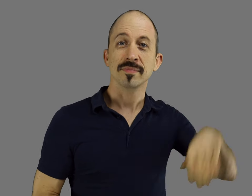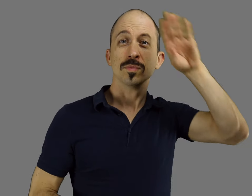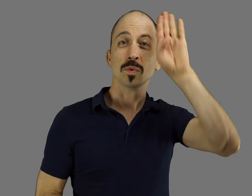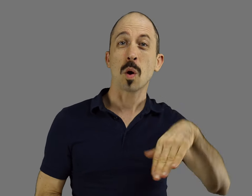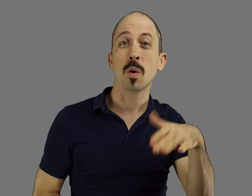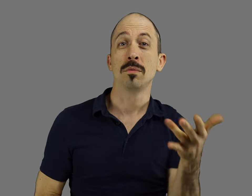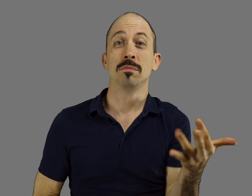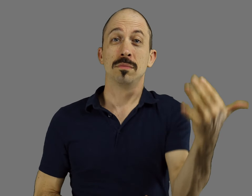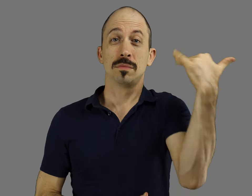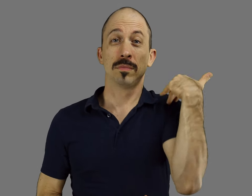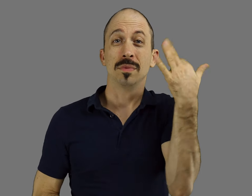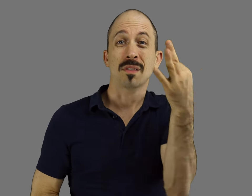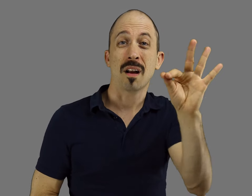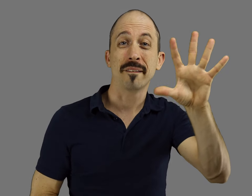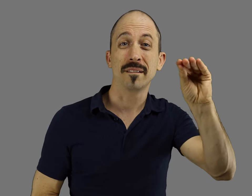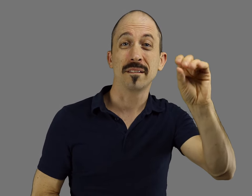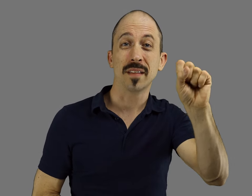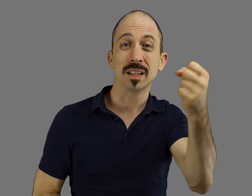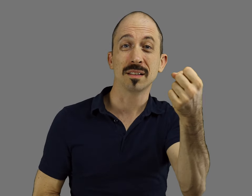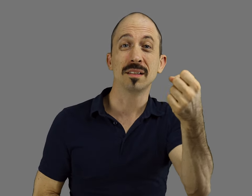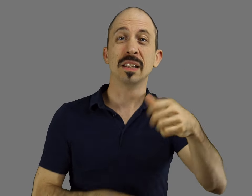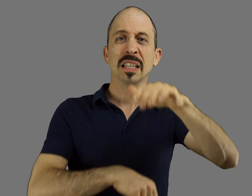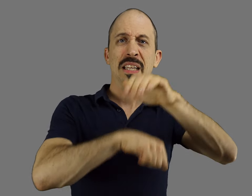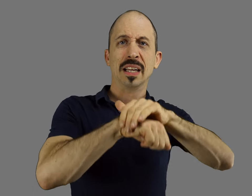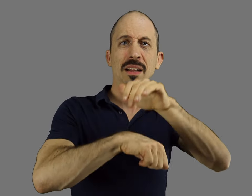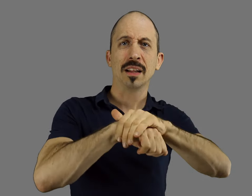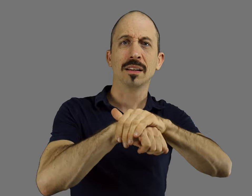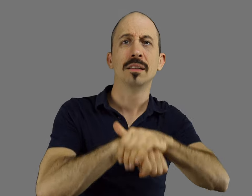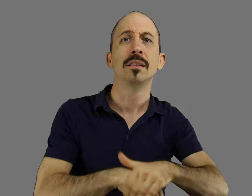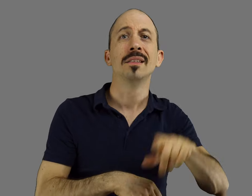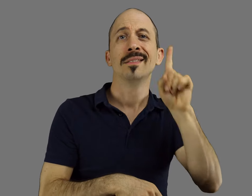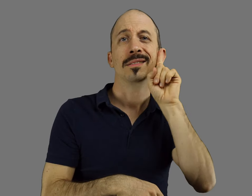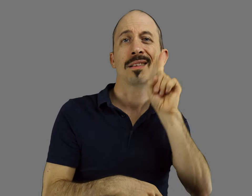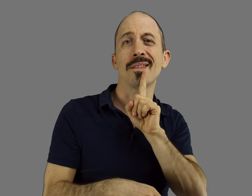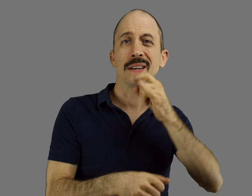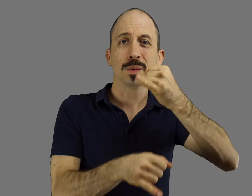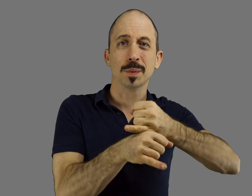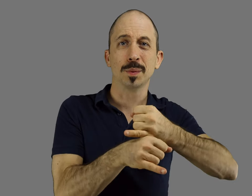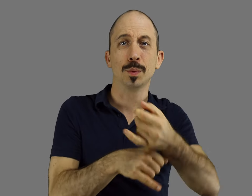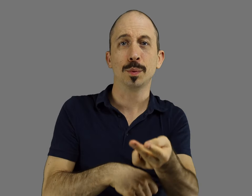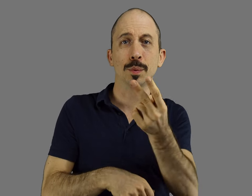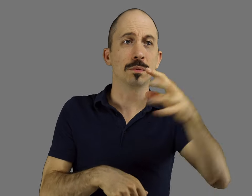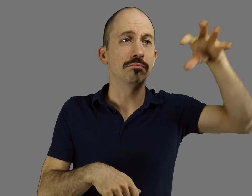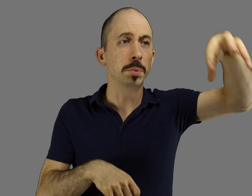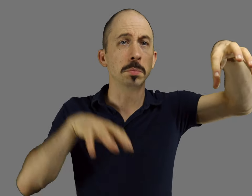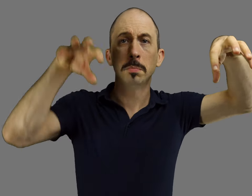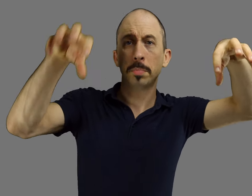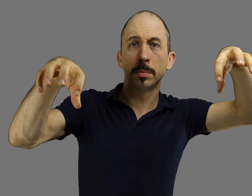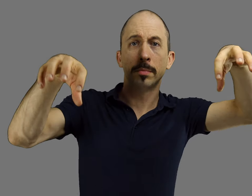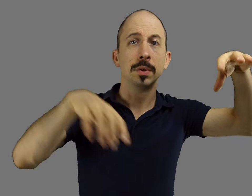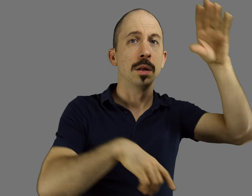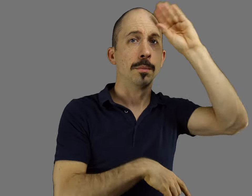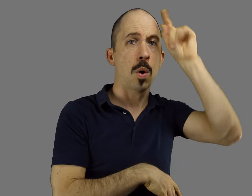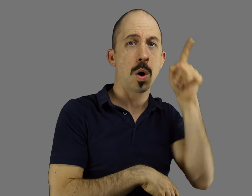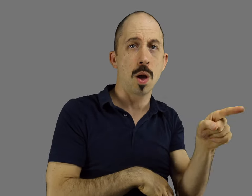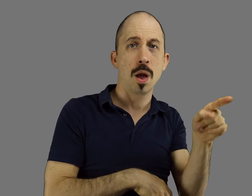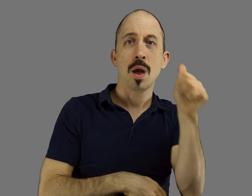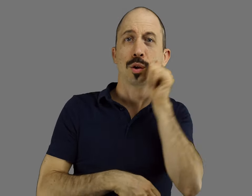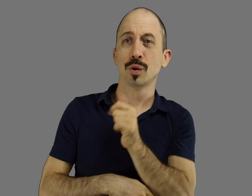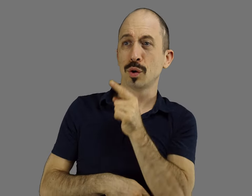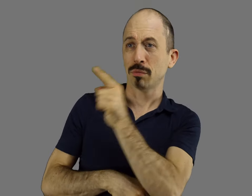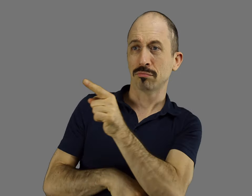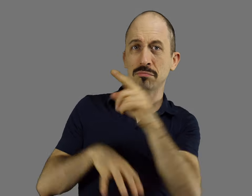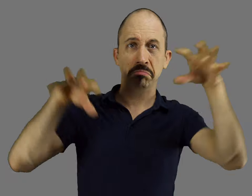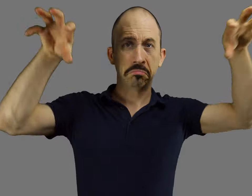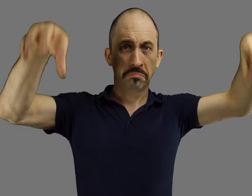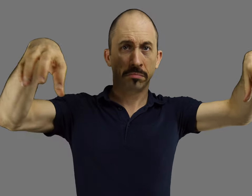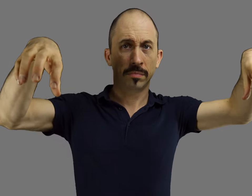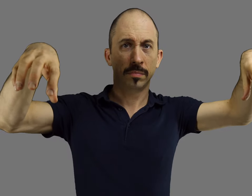In 1950's England, two separate Deaf schools (institutes) were separated by gender. One for boys and one for girls.